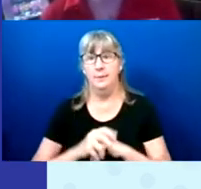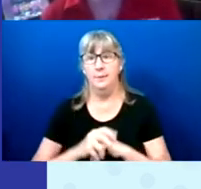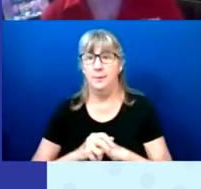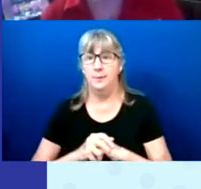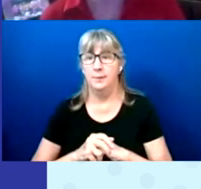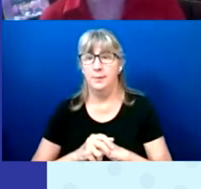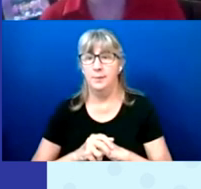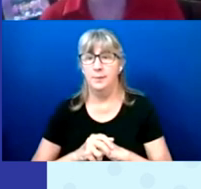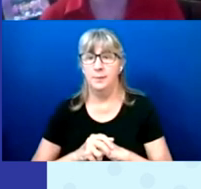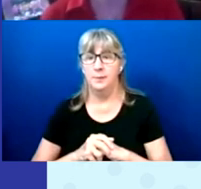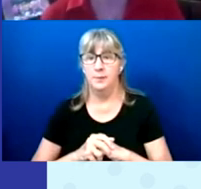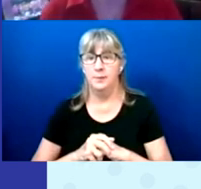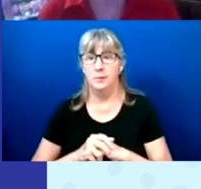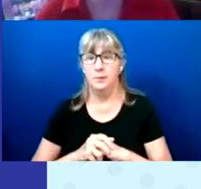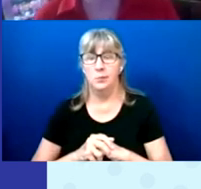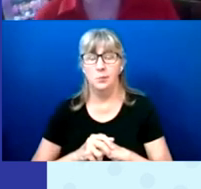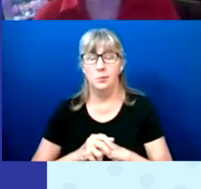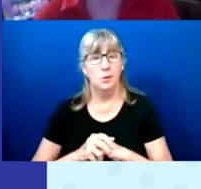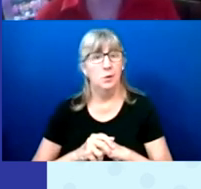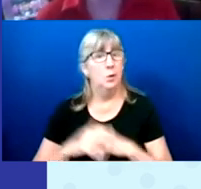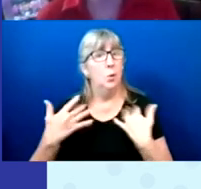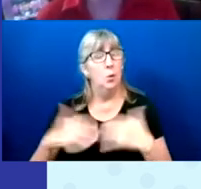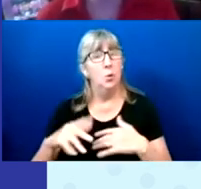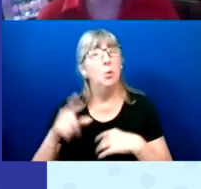We've got a long way to go.